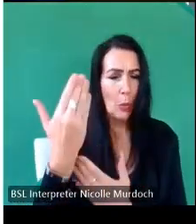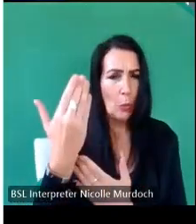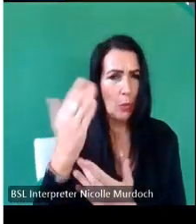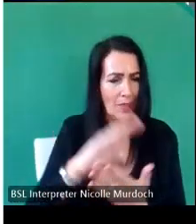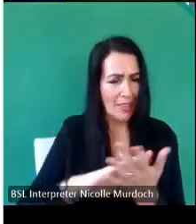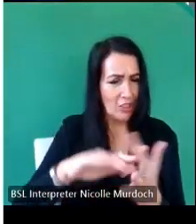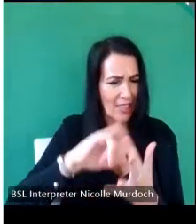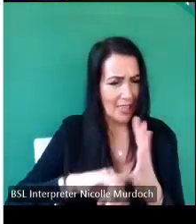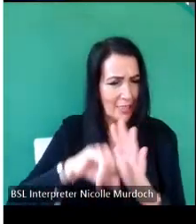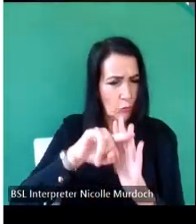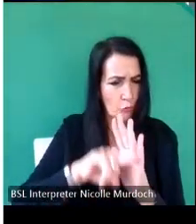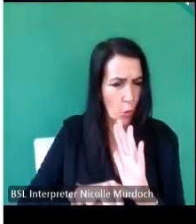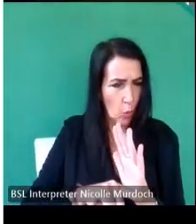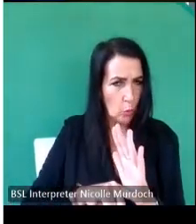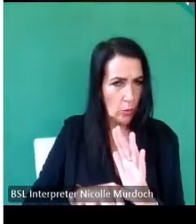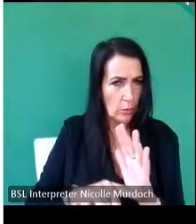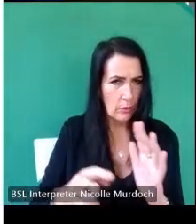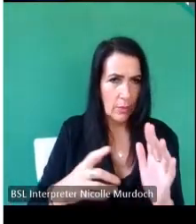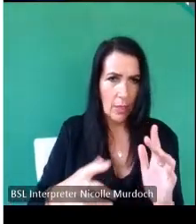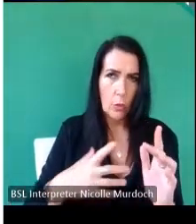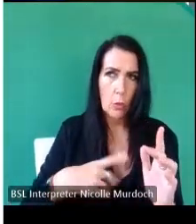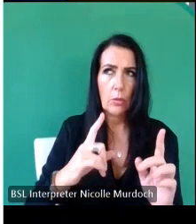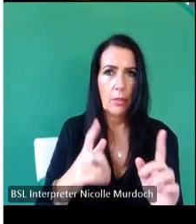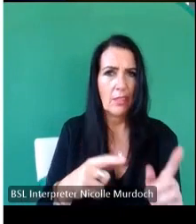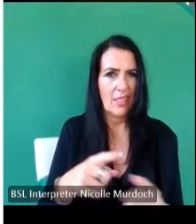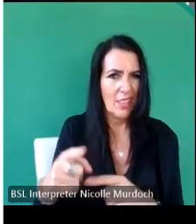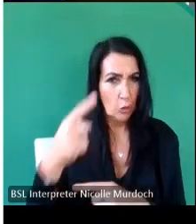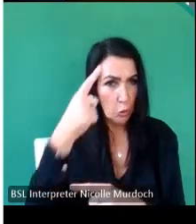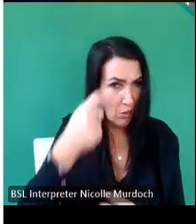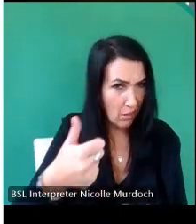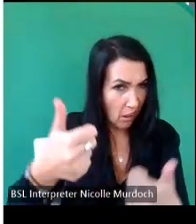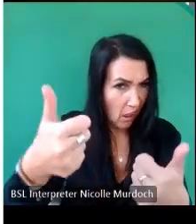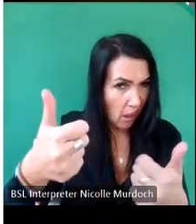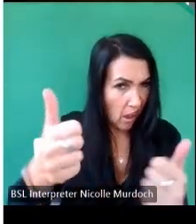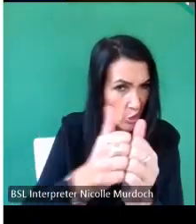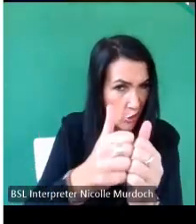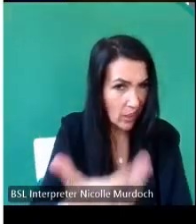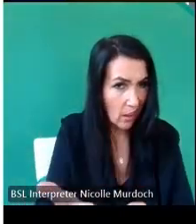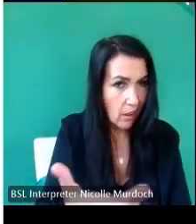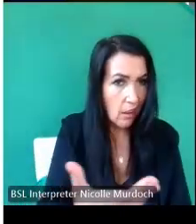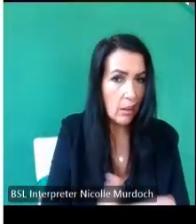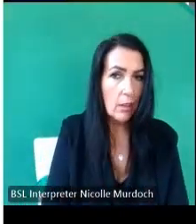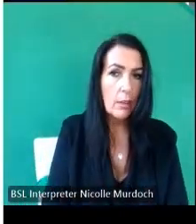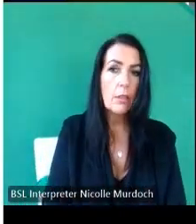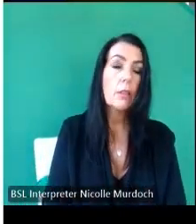the risk of poking the sleeping tiger how many of you think that's right oh right okay good